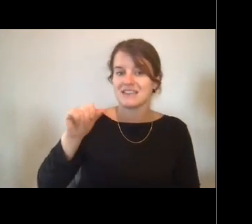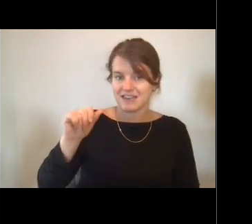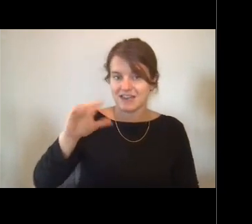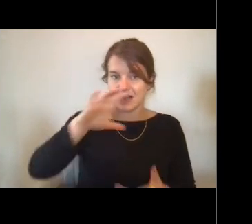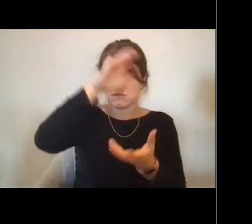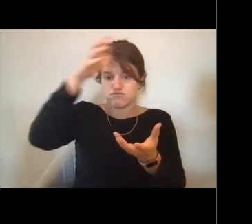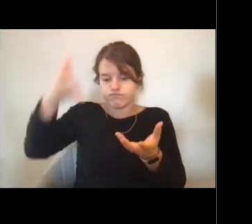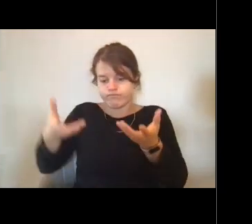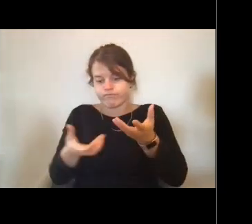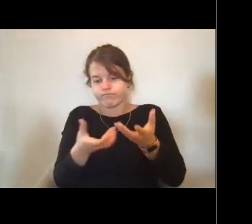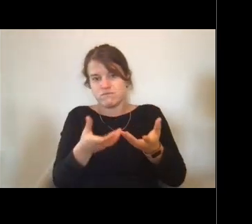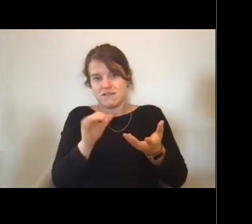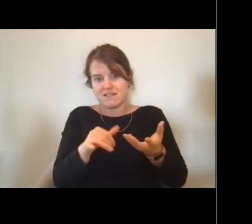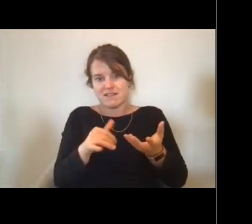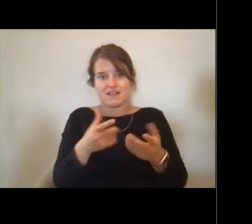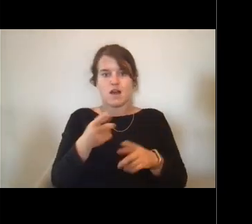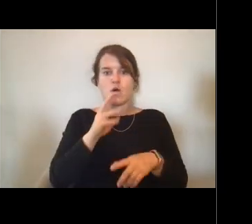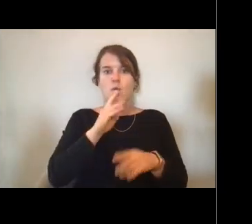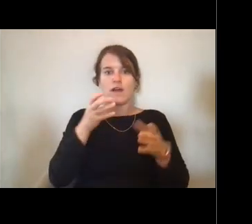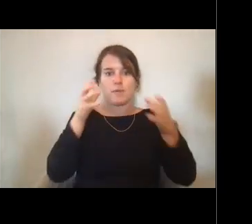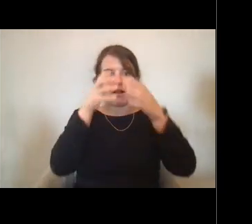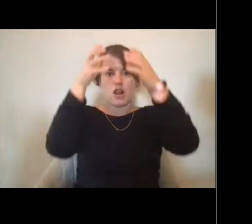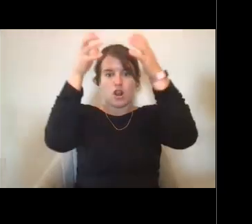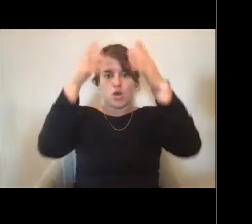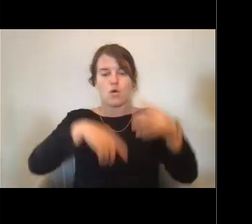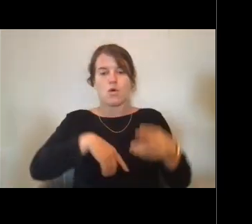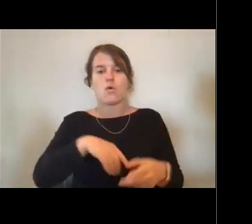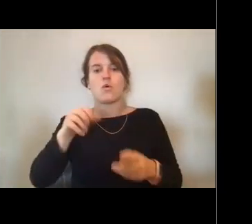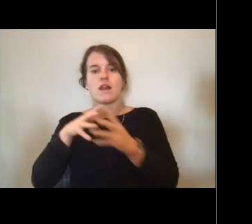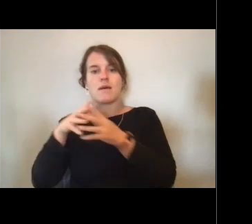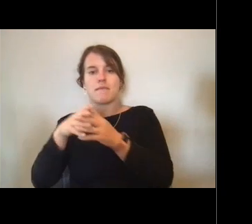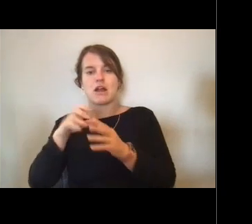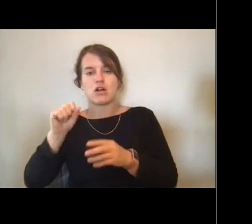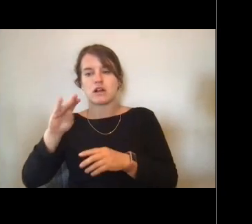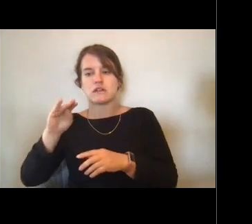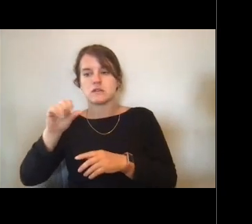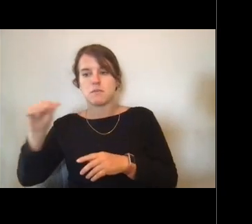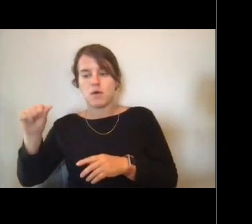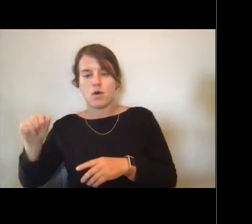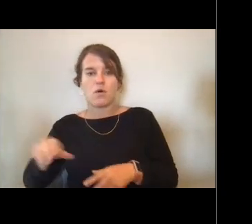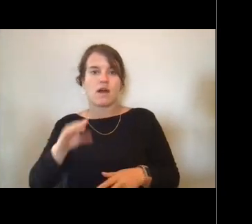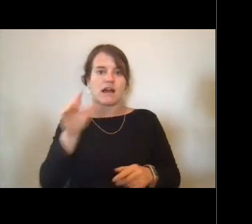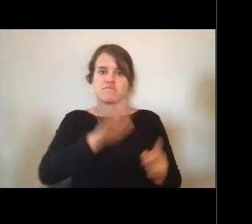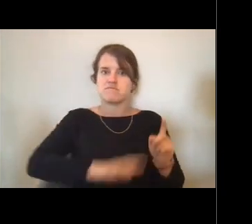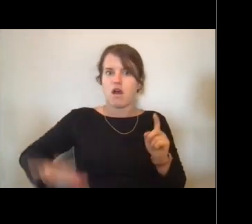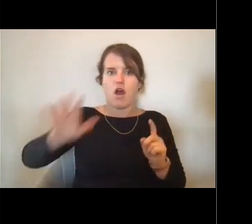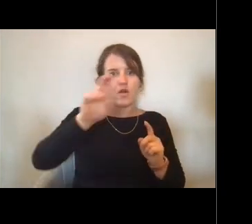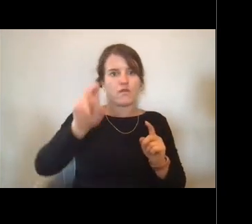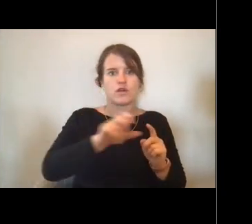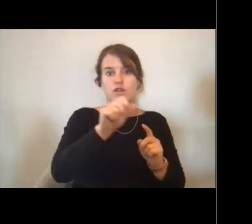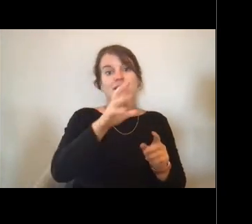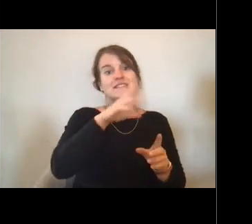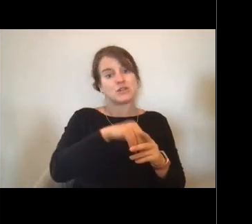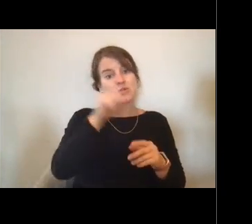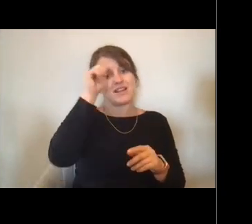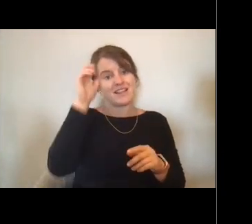in Antarctica, in American Samoa, and then all across the US including Alaska and Hawaii.